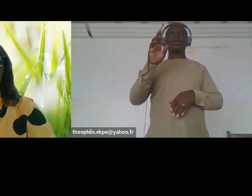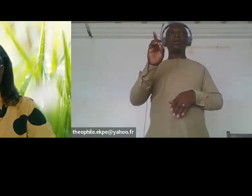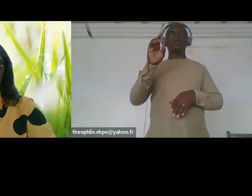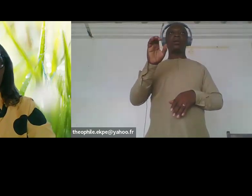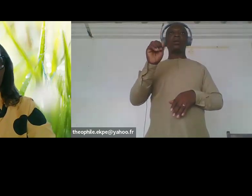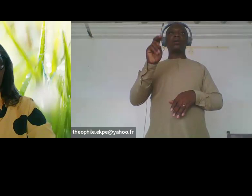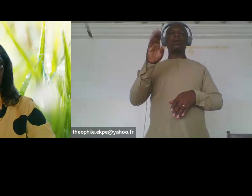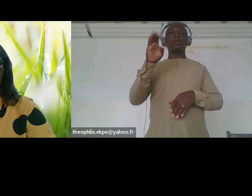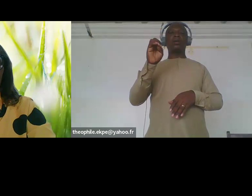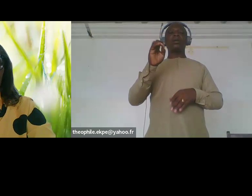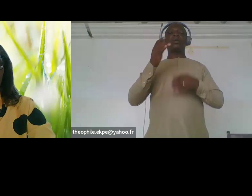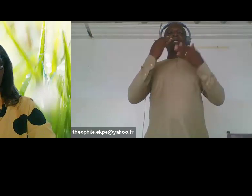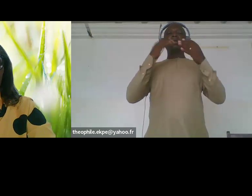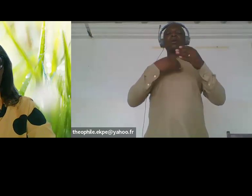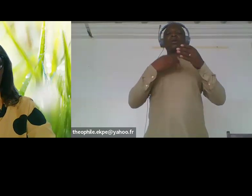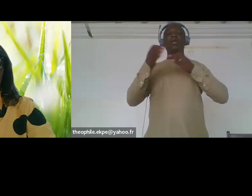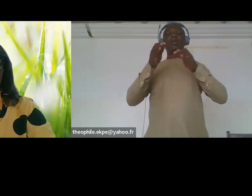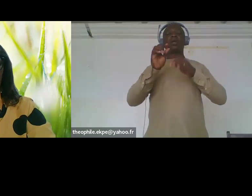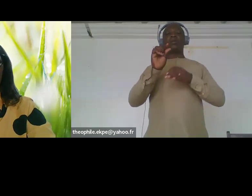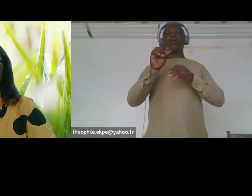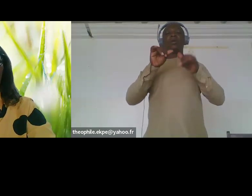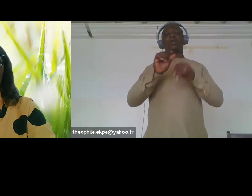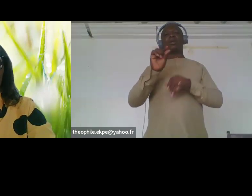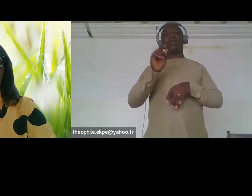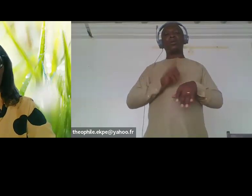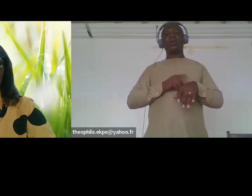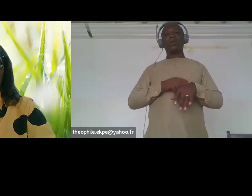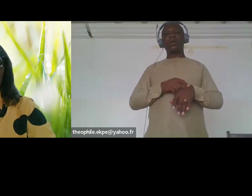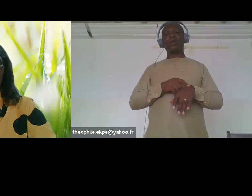peu en longueur donc il nous reste peu de temps et donc je voudrais te demander